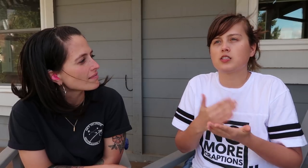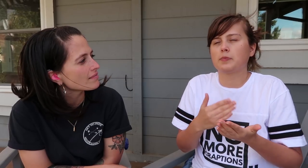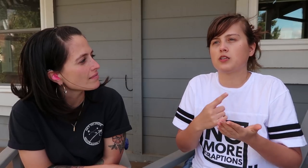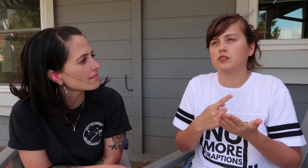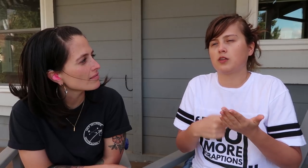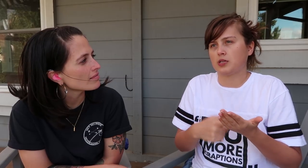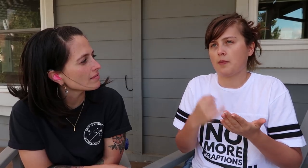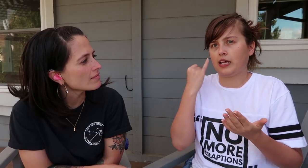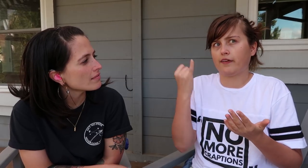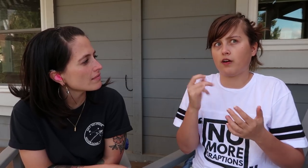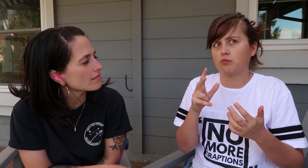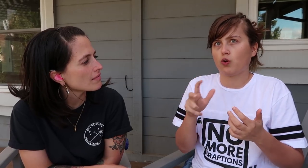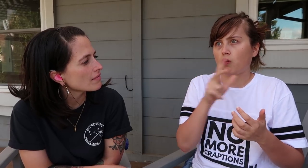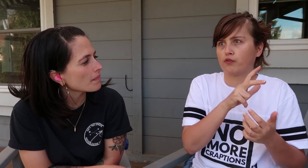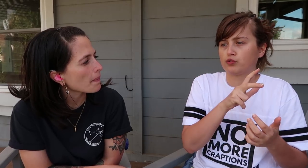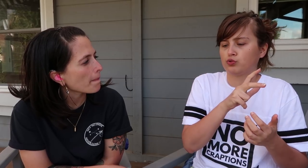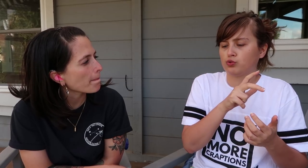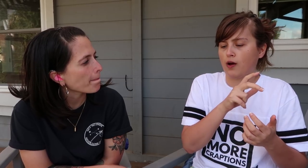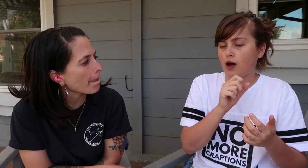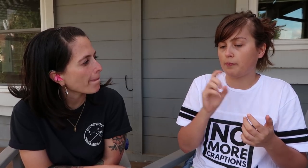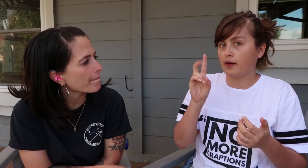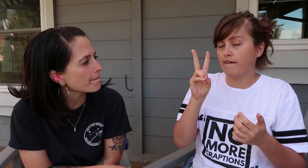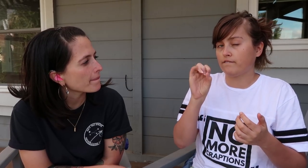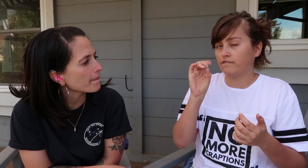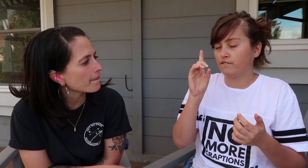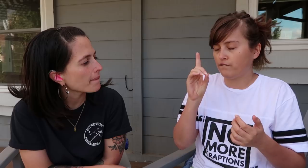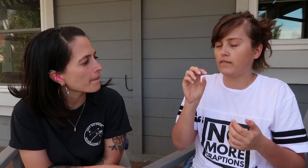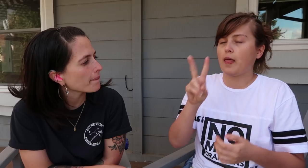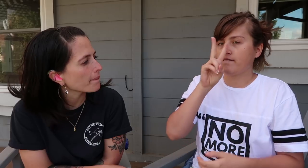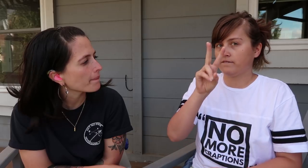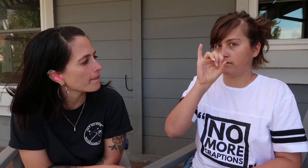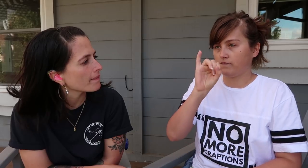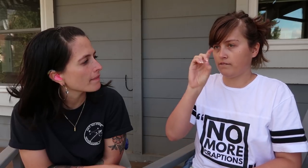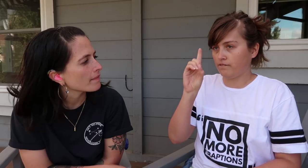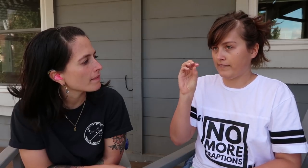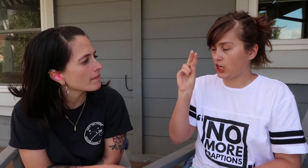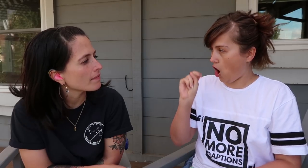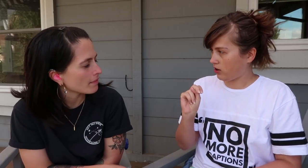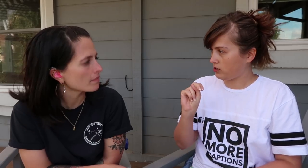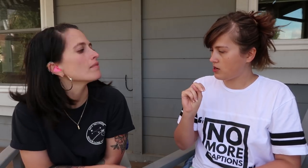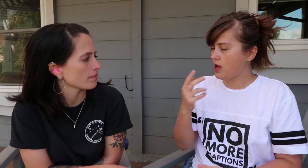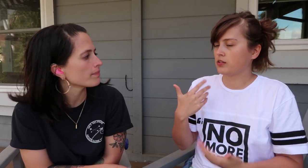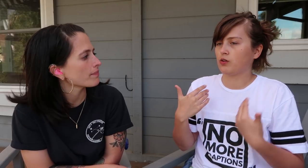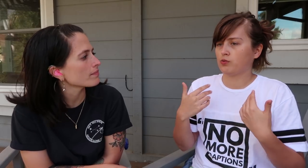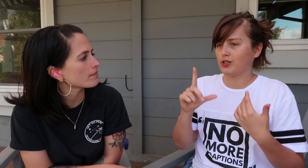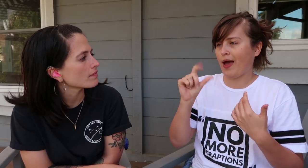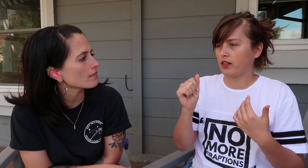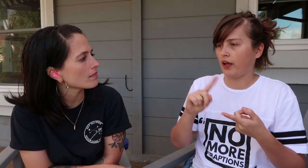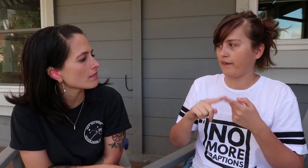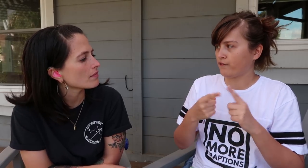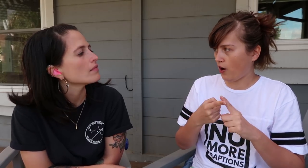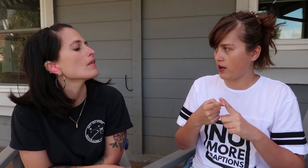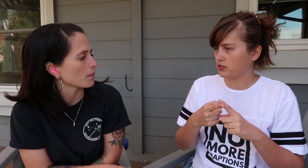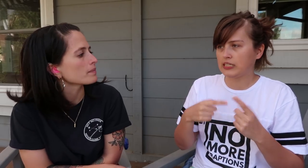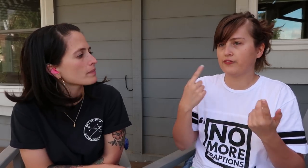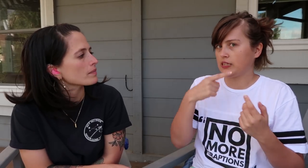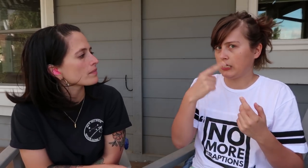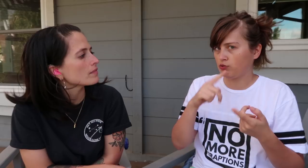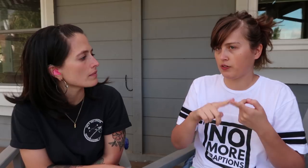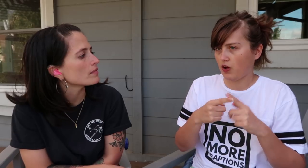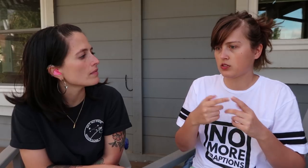Sometimes, if I’m going to VidCon, my LA friends, even the hearing ones,